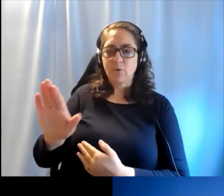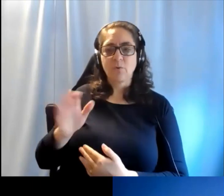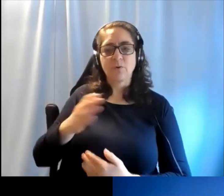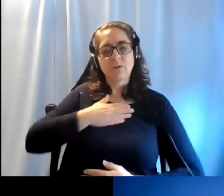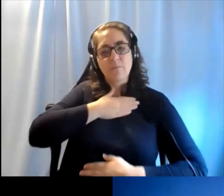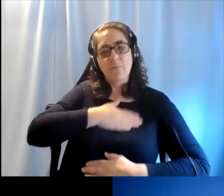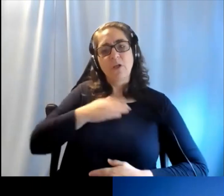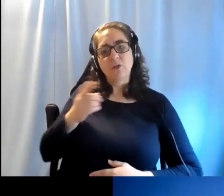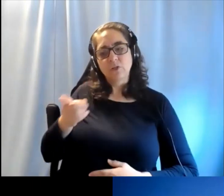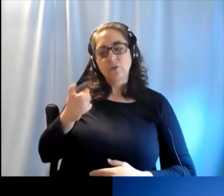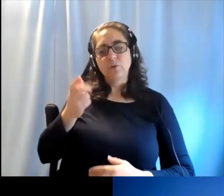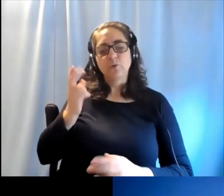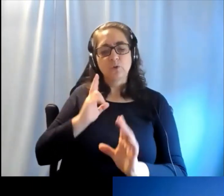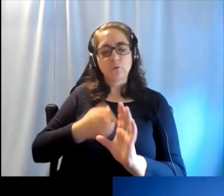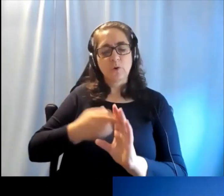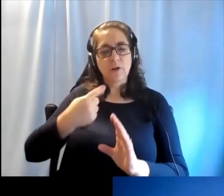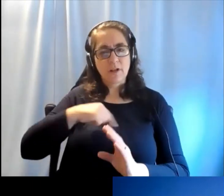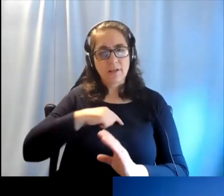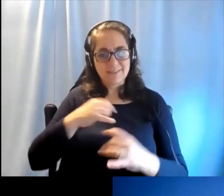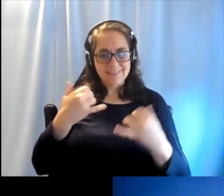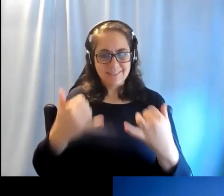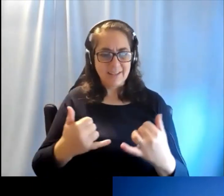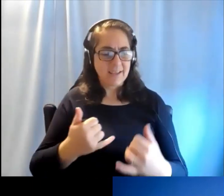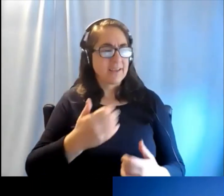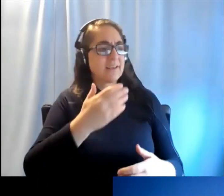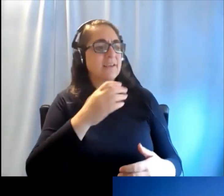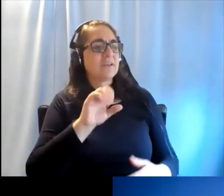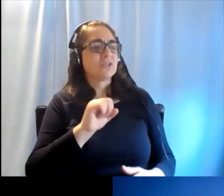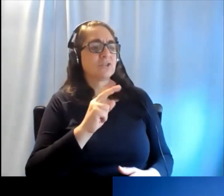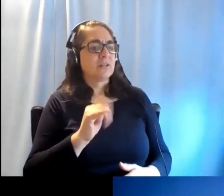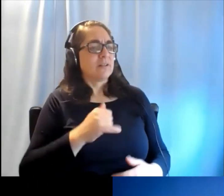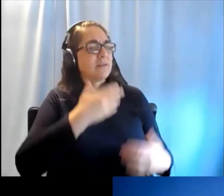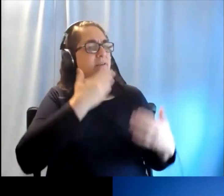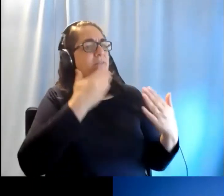that it's a pleasure to have you here with us today. Thank you, Laurie. It was a pleasure to talk to you.